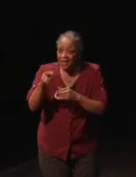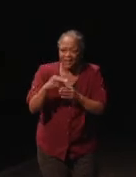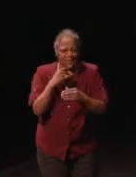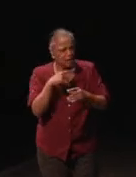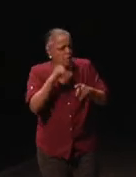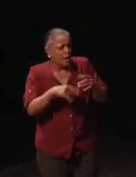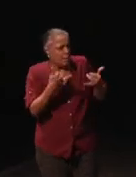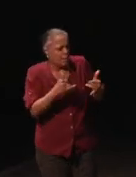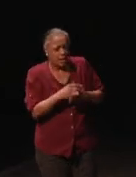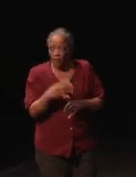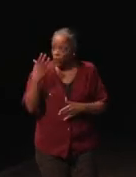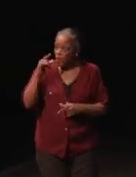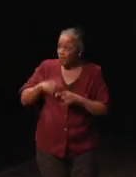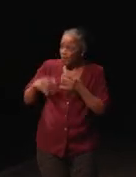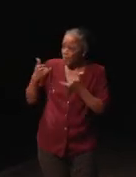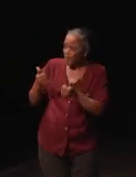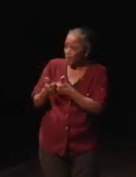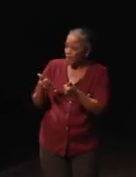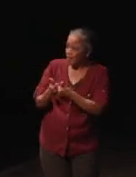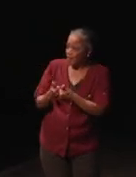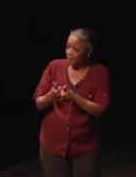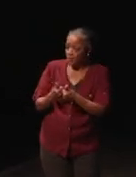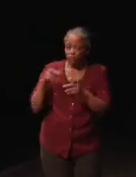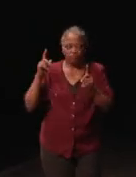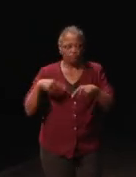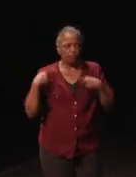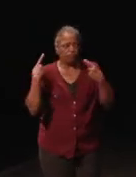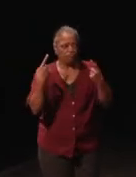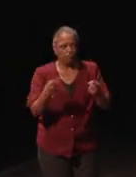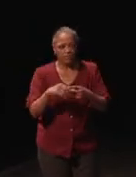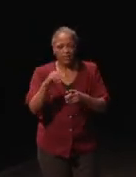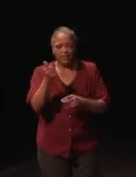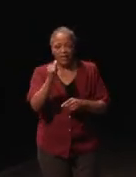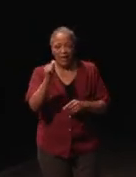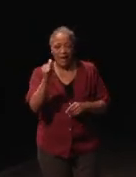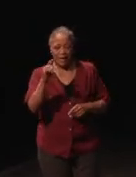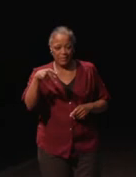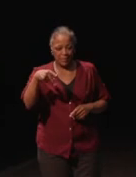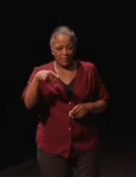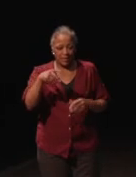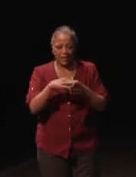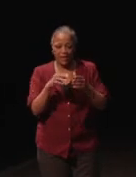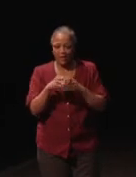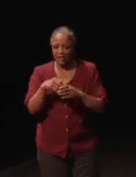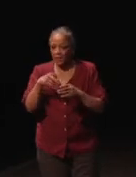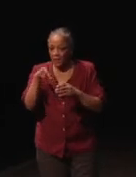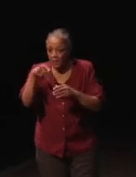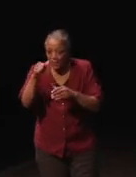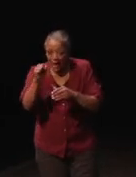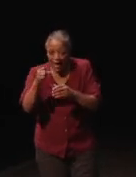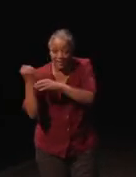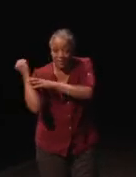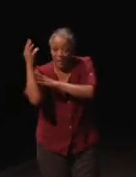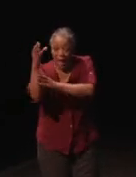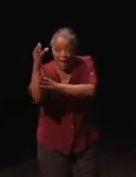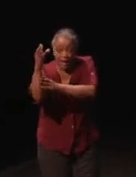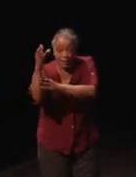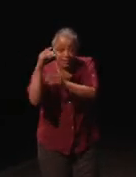I'm sorry, why can't you play it? "Well, ever since they went to 1080p, the pass icons and all the other icons on the field, are way too small.